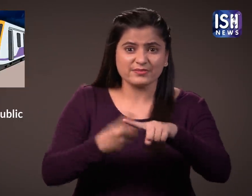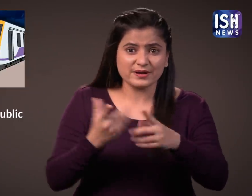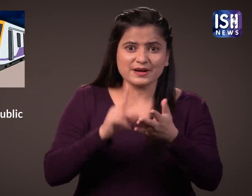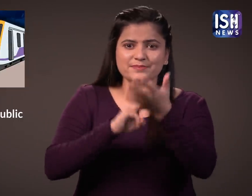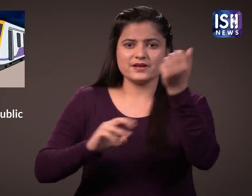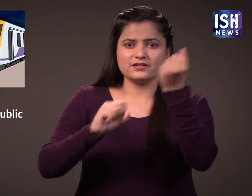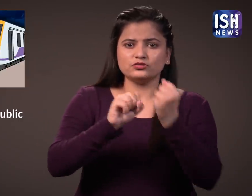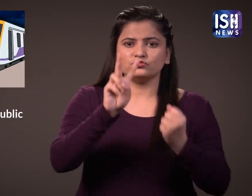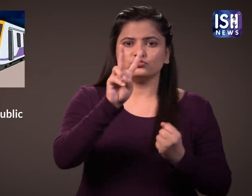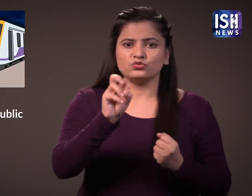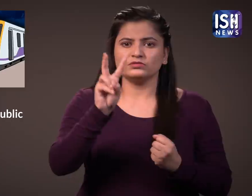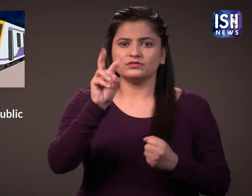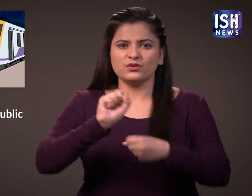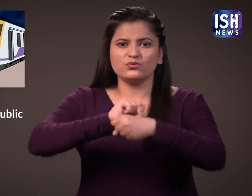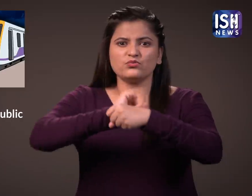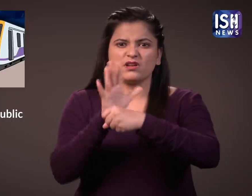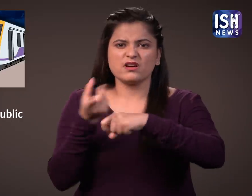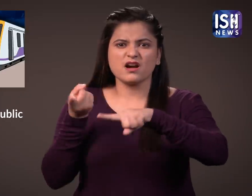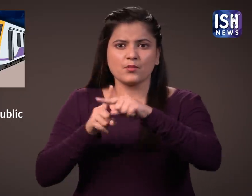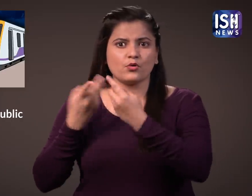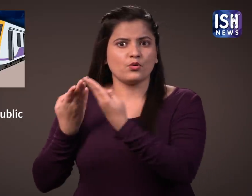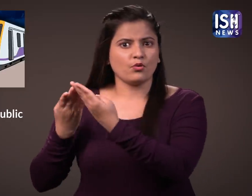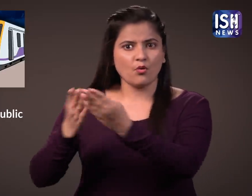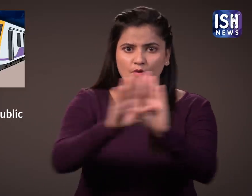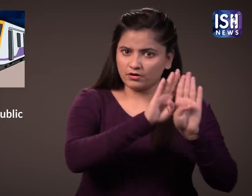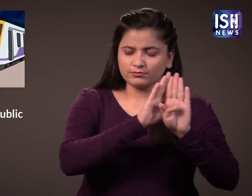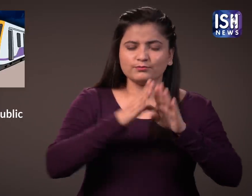However, since the lockdown in March 2020,